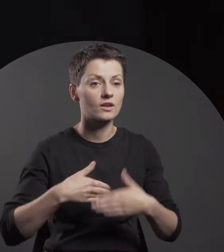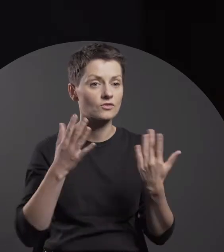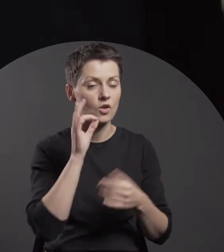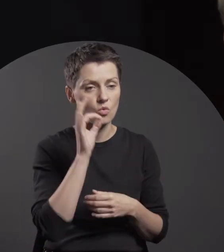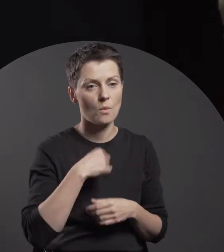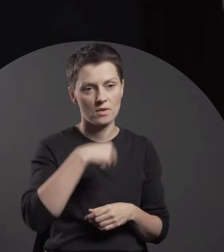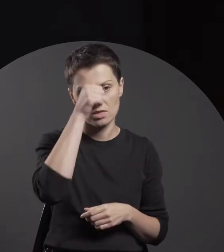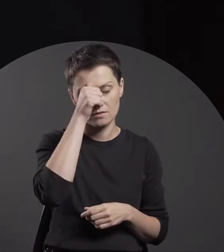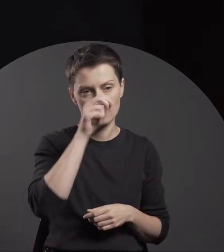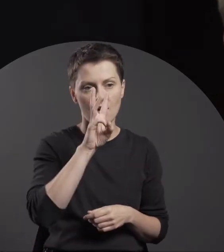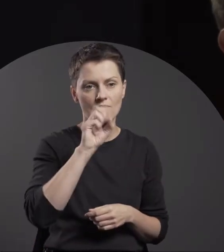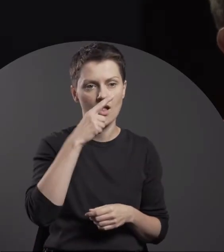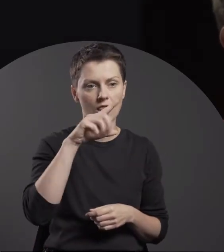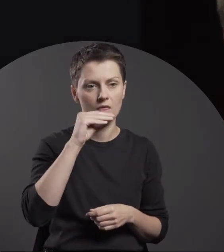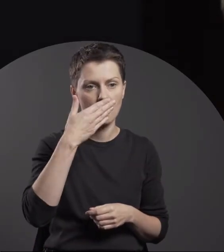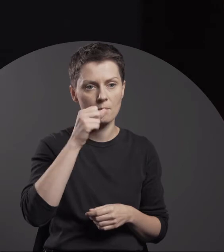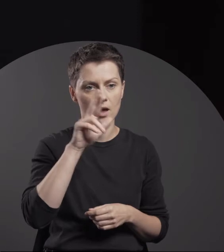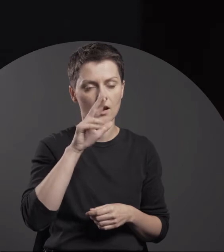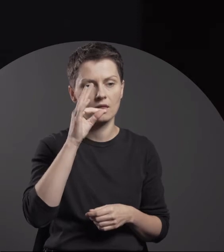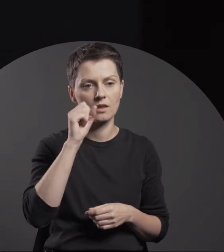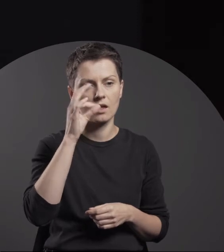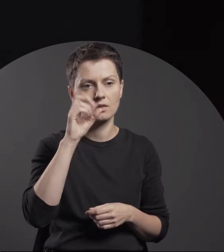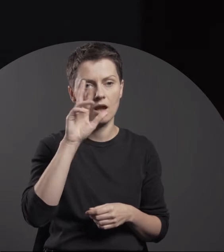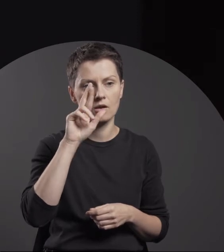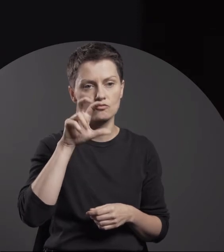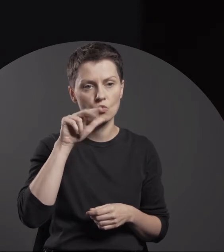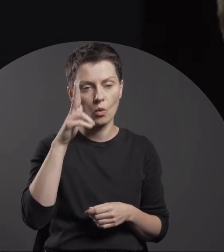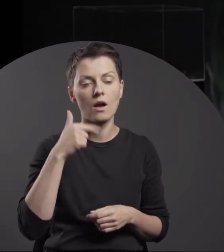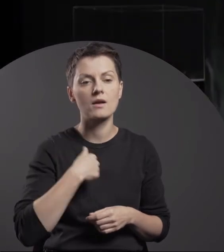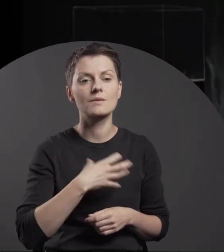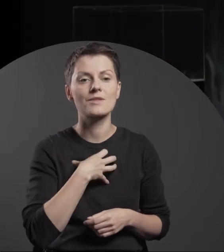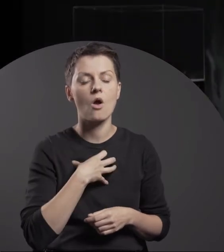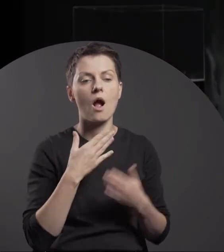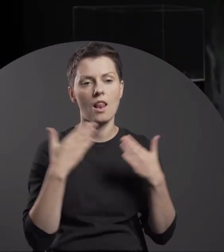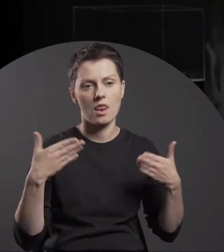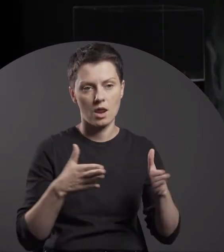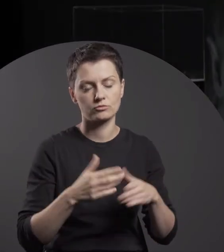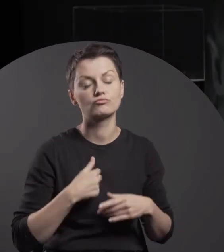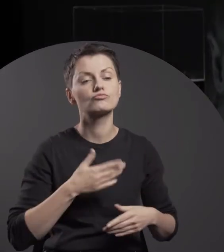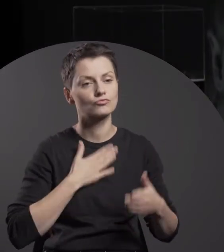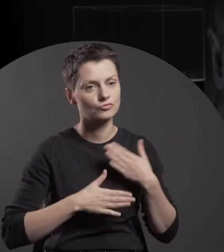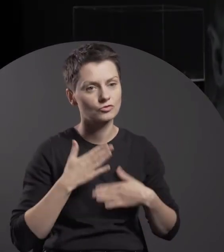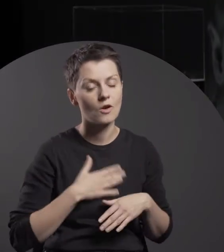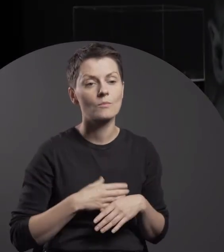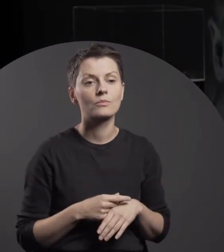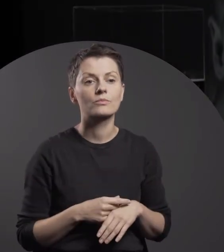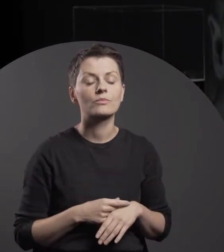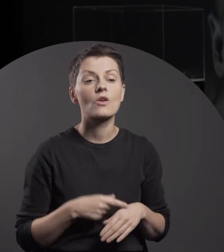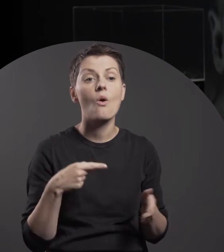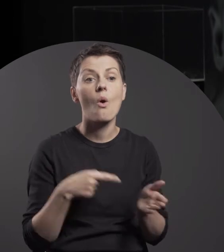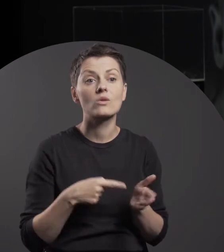Hello, my name is Waldemar Tatarczuk. I am Managing Director of the Labirynt Gallery in Lublin. It pleases me that you will spend the final day